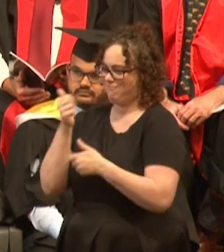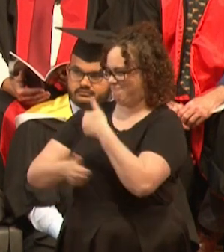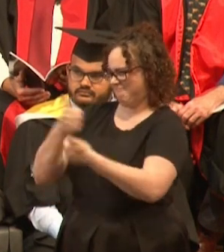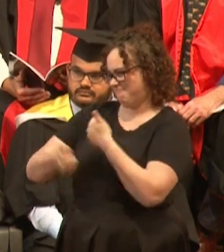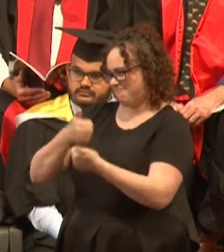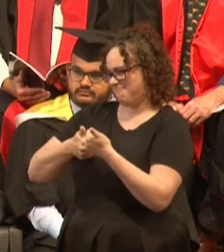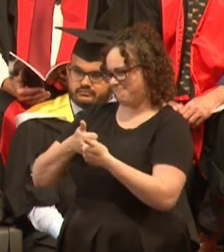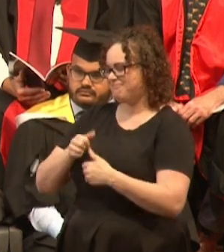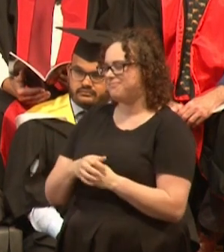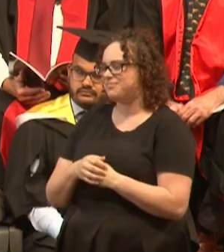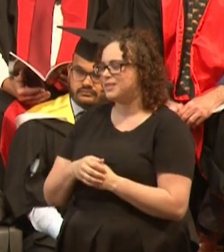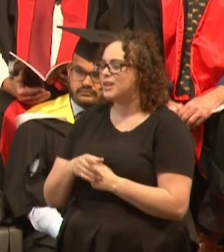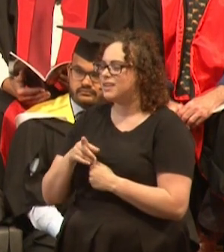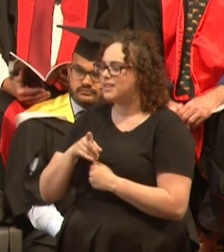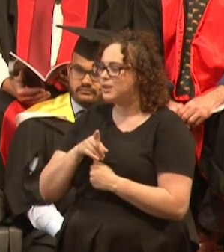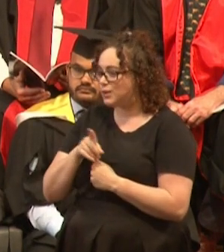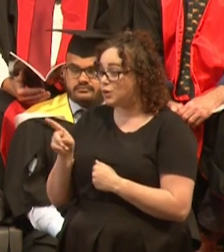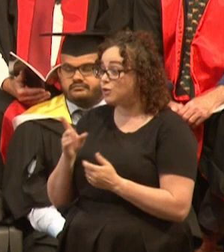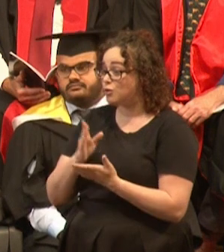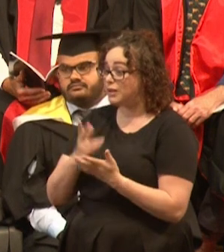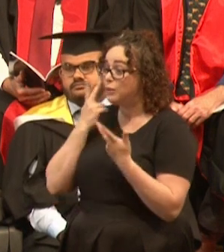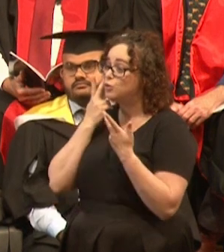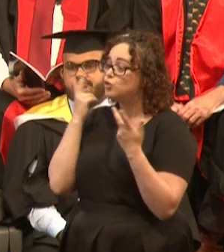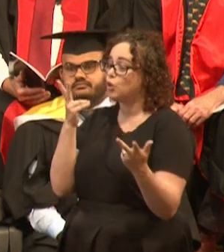You've expressed a high level of gratitude